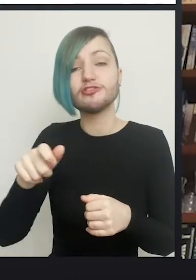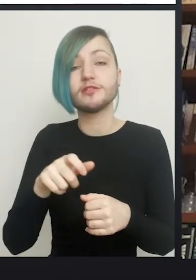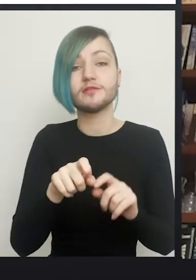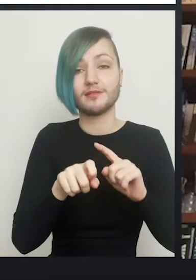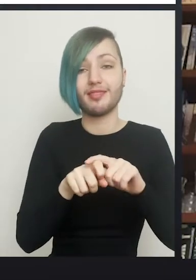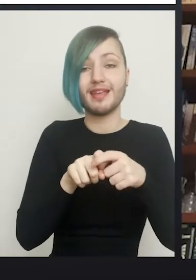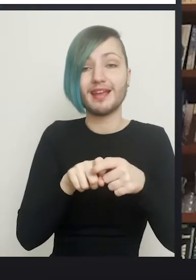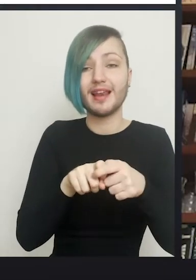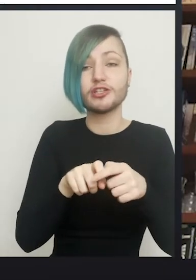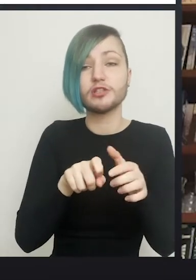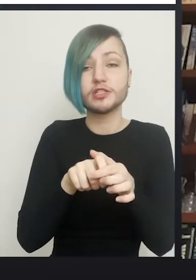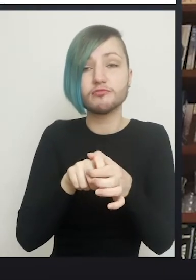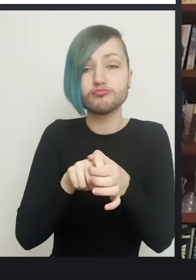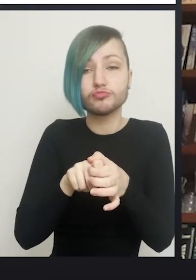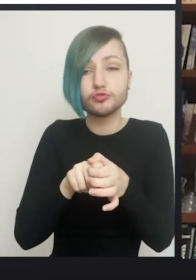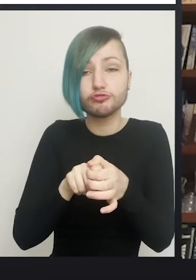significantly shrinks or even completely disappears.